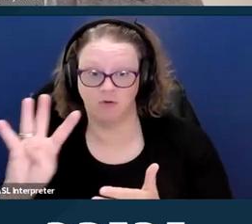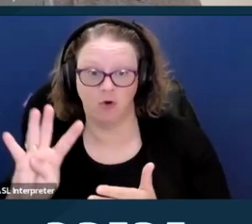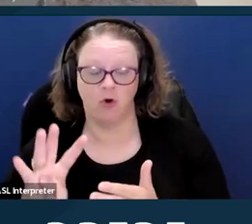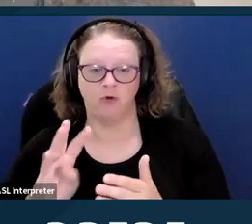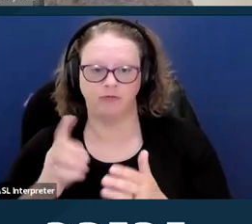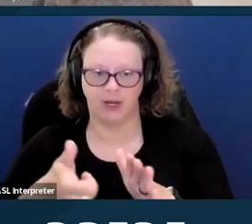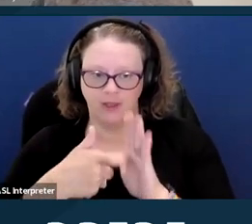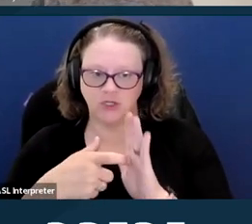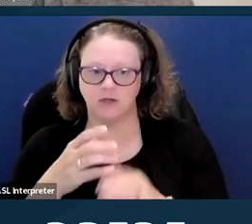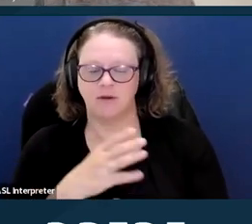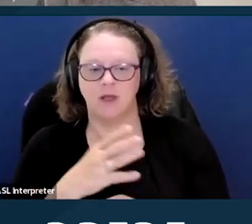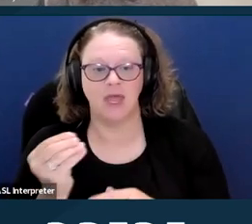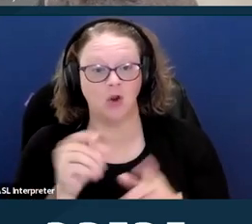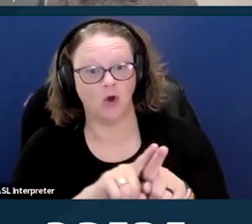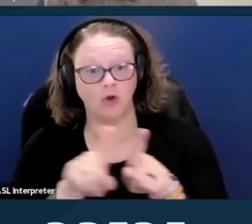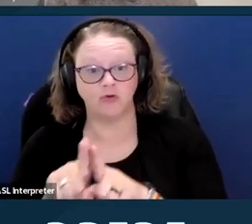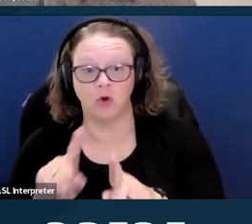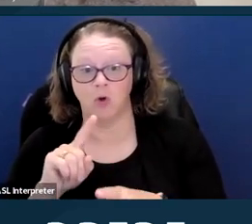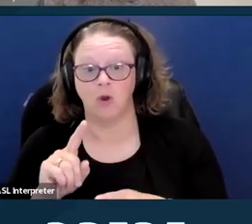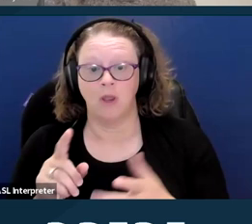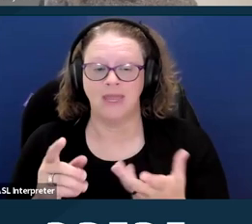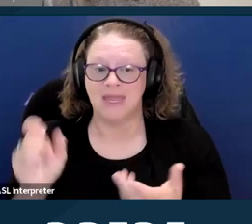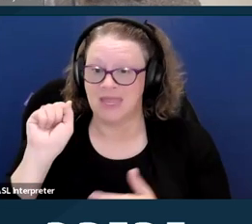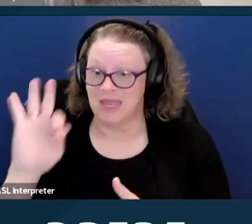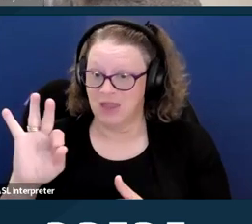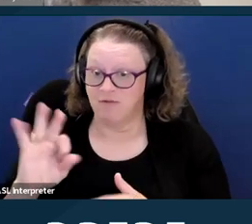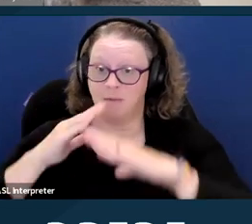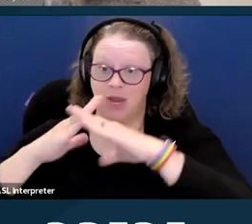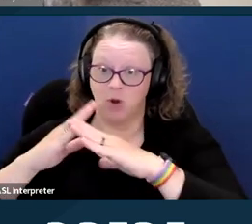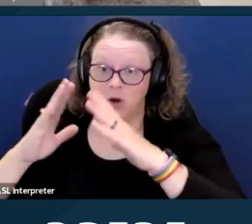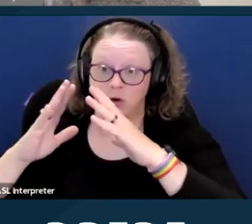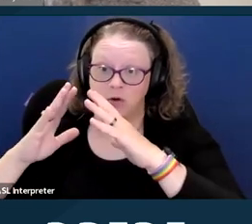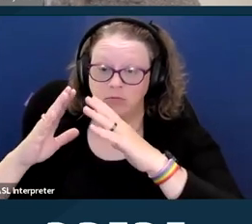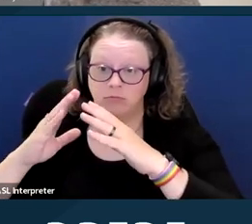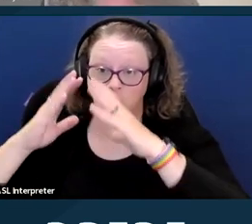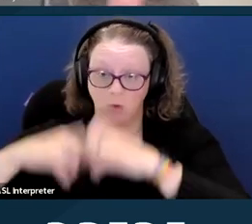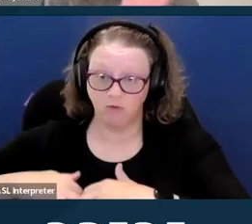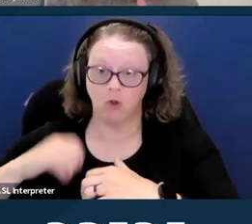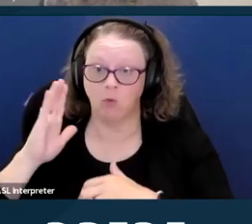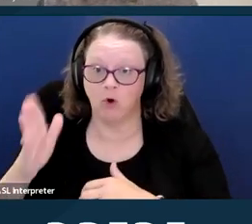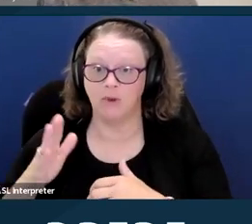And further where barrier removal would be an undue burden like we discussed recent or previously,